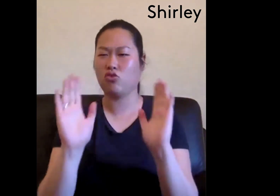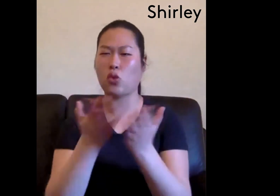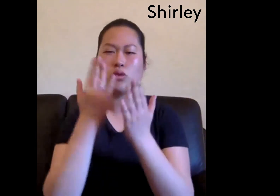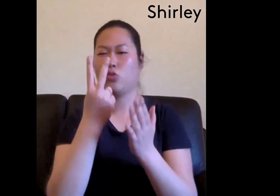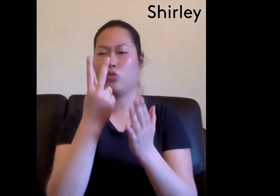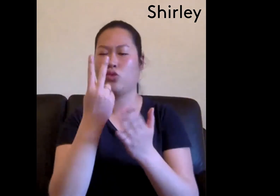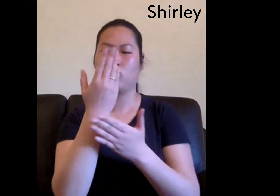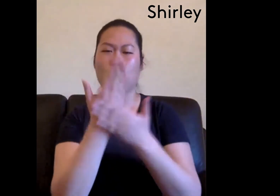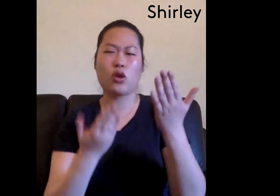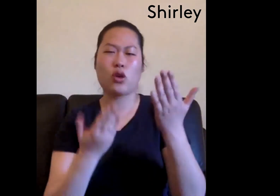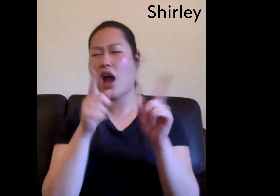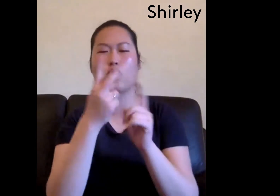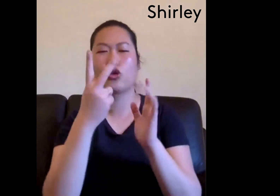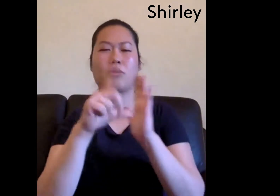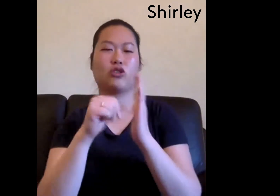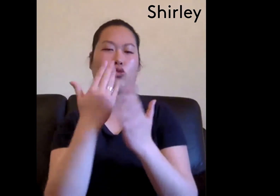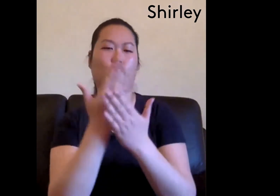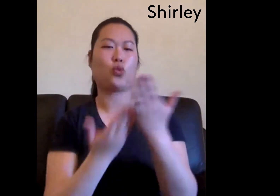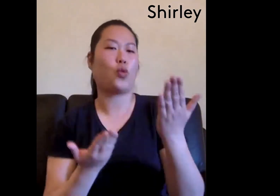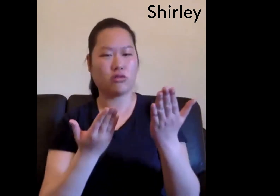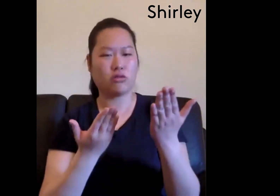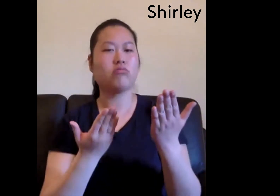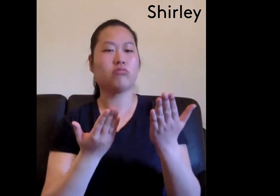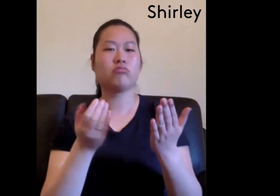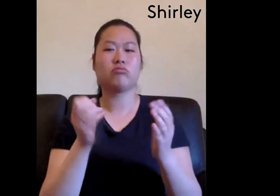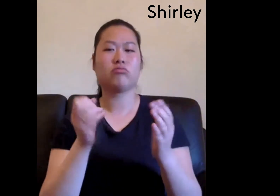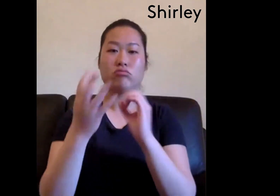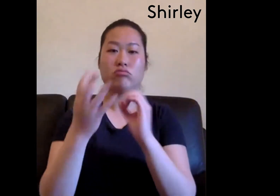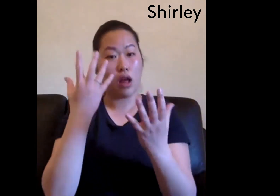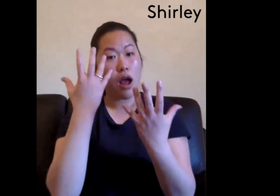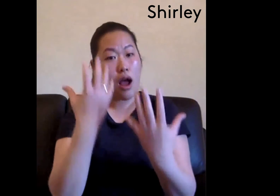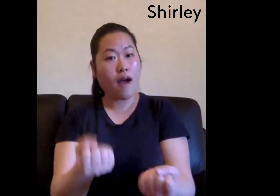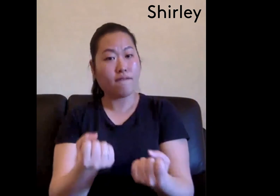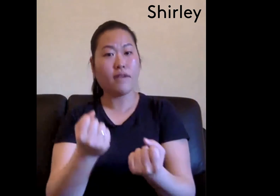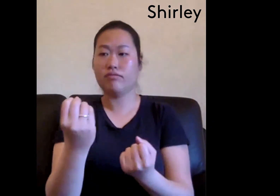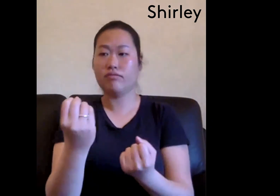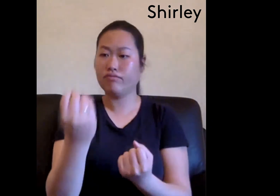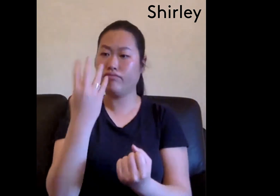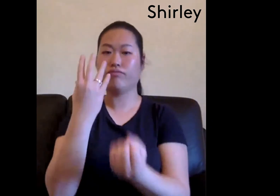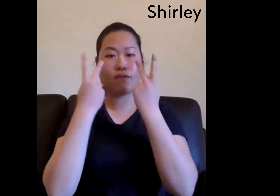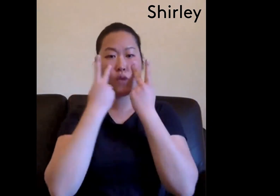Documentaries or informations, you know short minute stories that they're capturing online